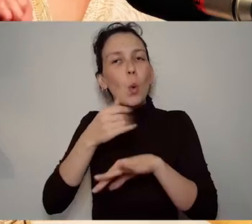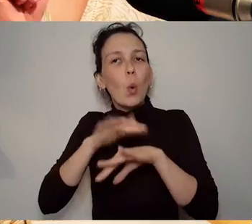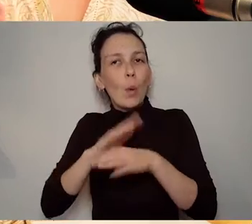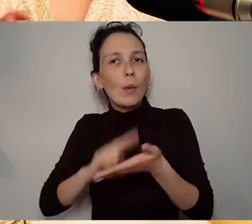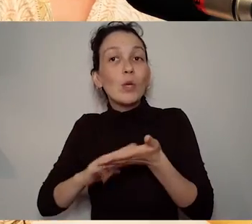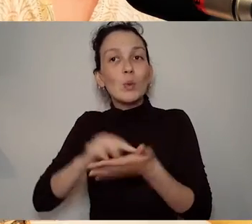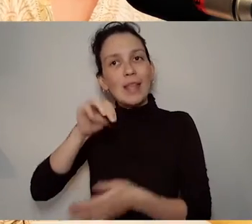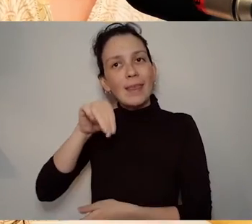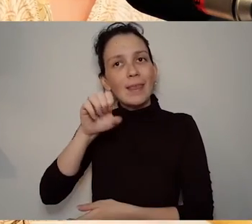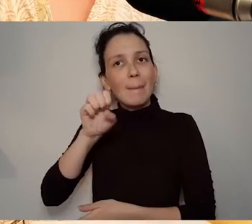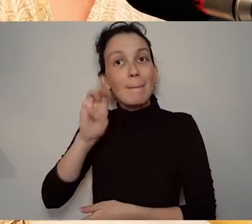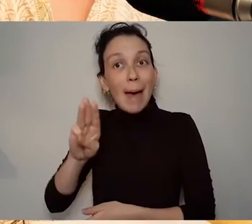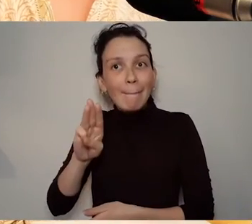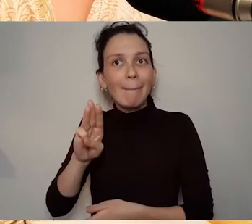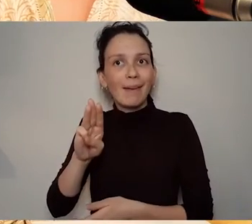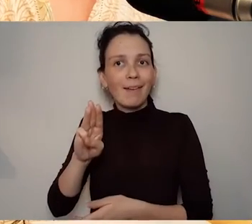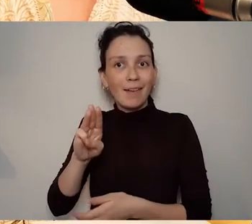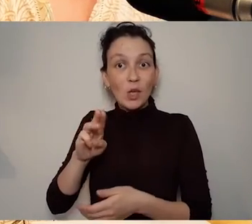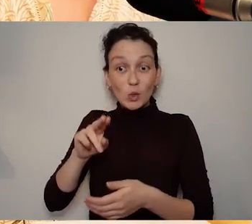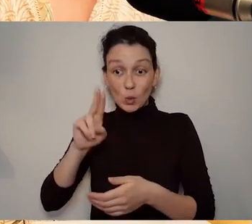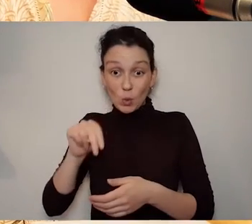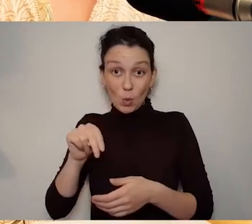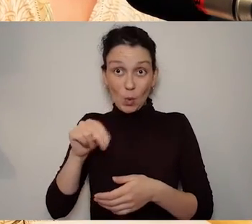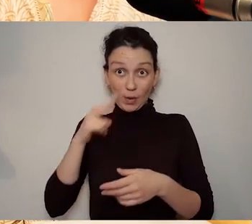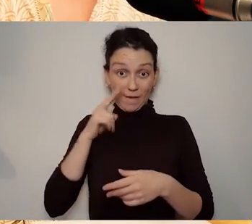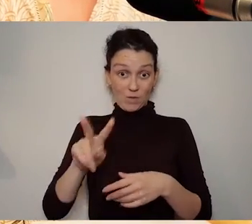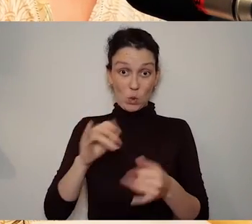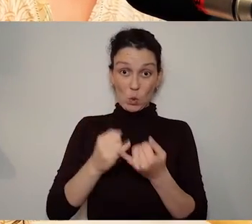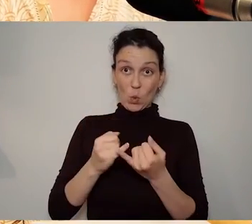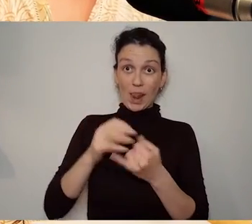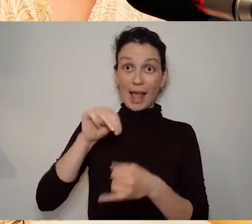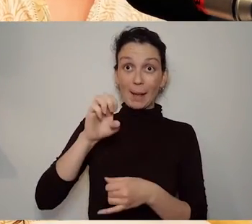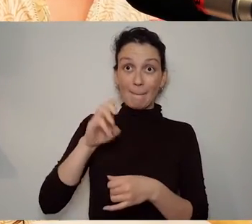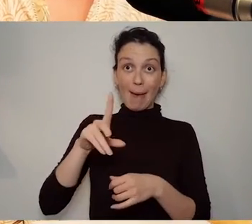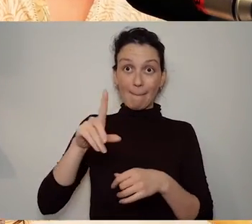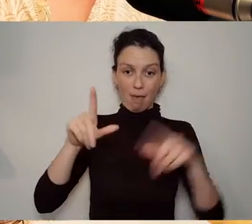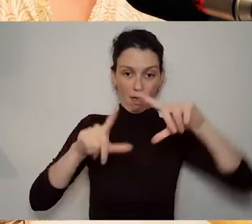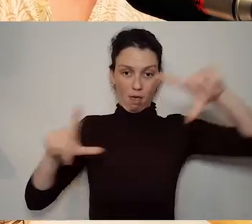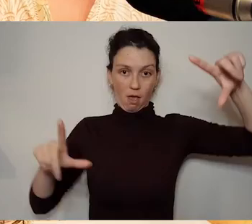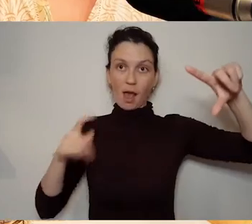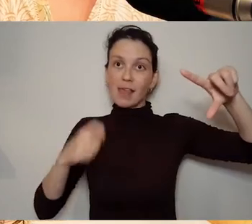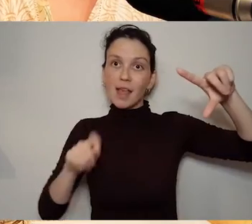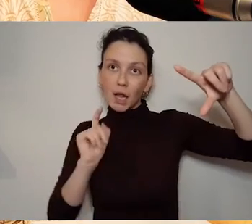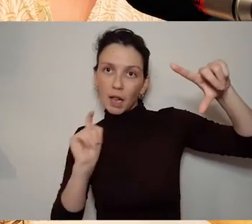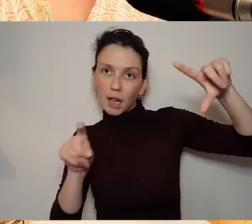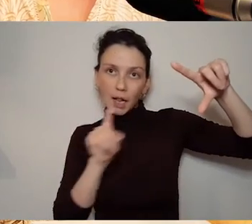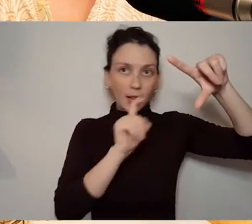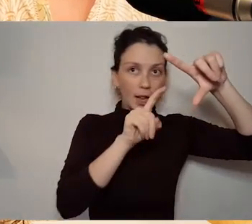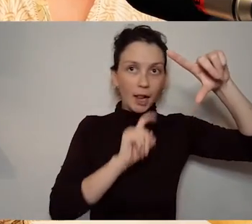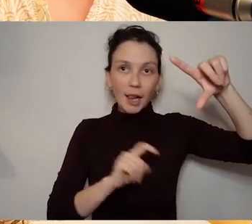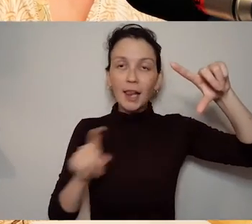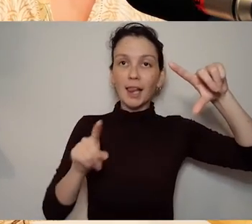that tell you little stories. And so I felt you know this is really interesting and I had this